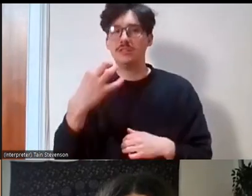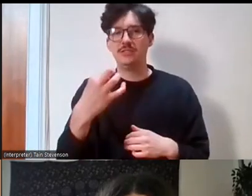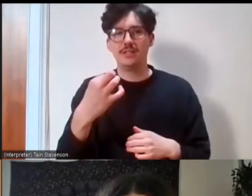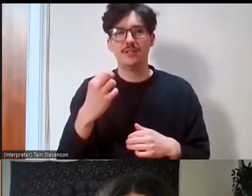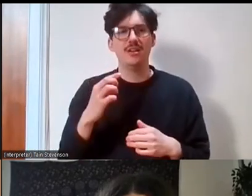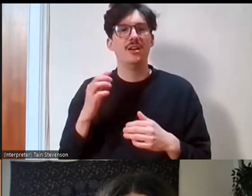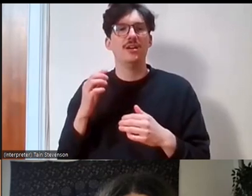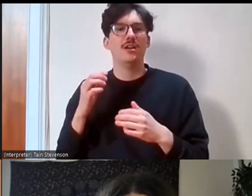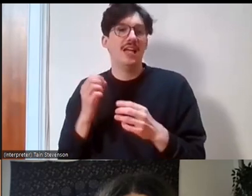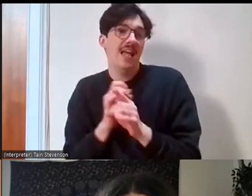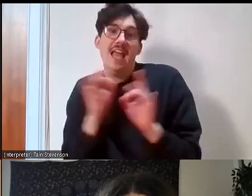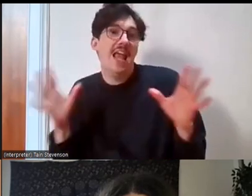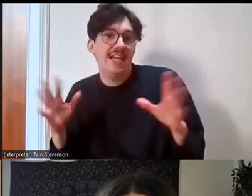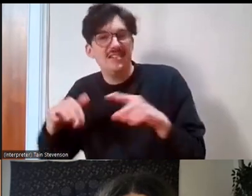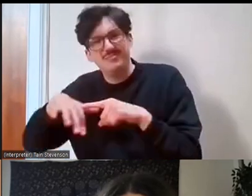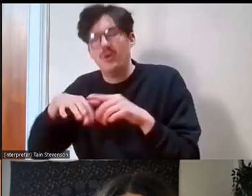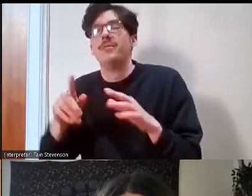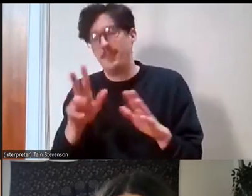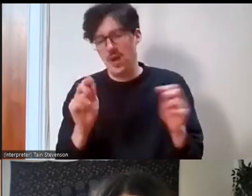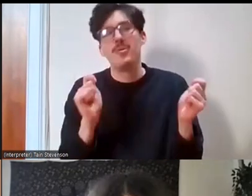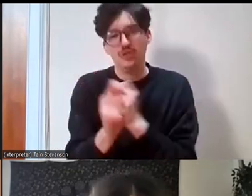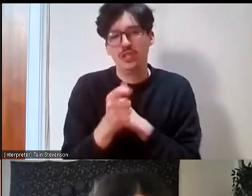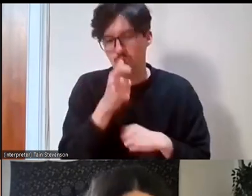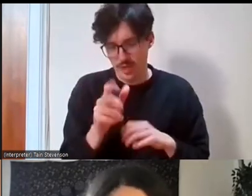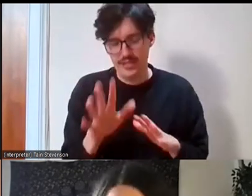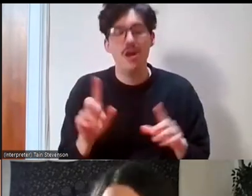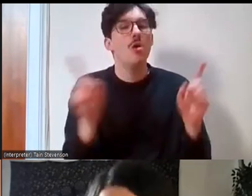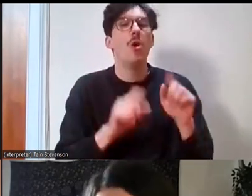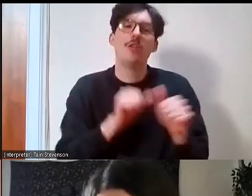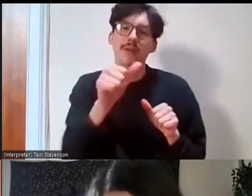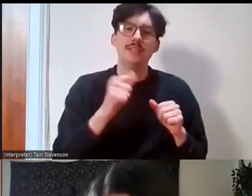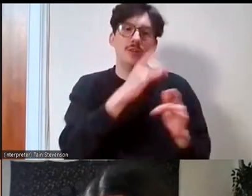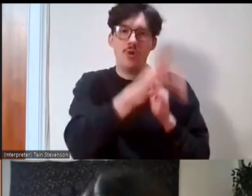working class, so let me rephrase that. So, what are the best online resources to upskill yourself